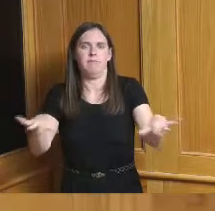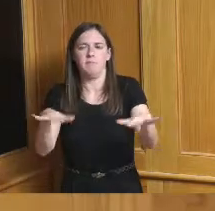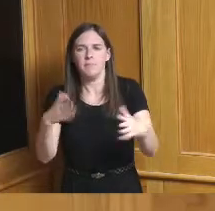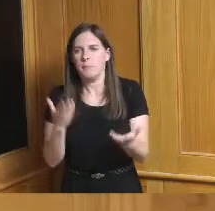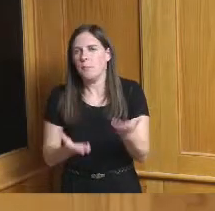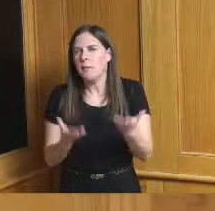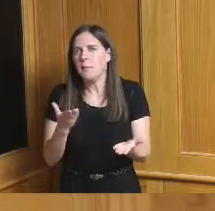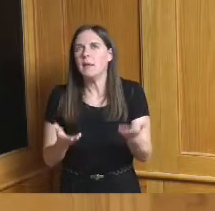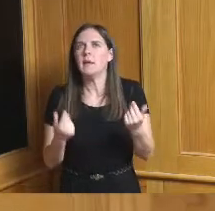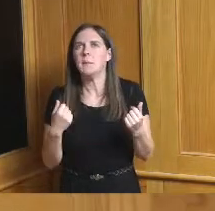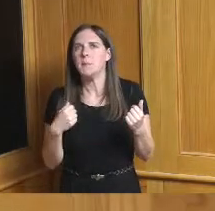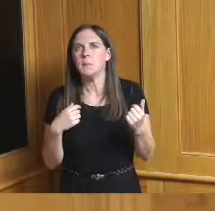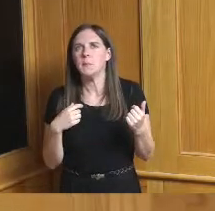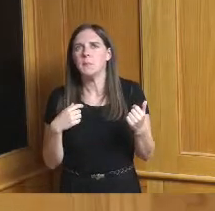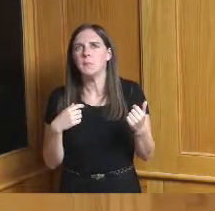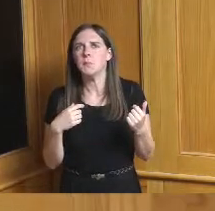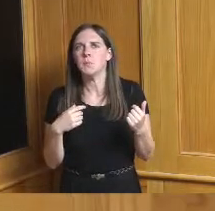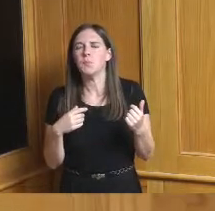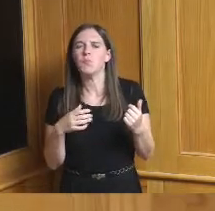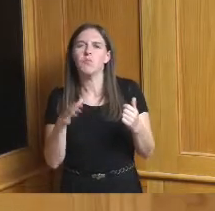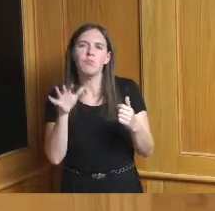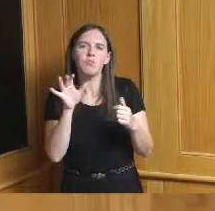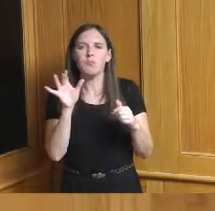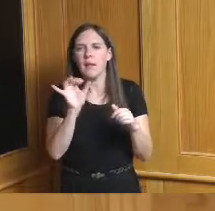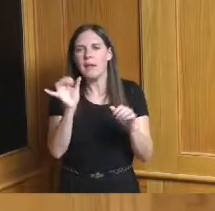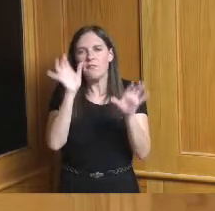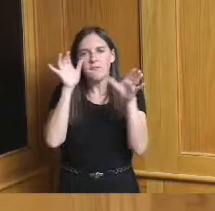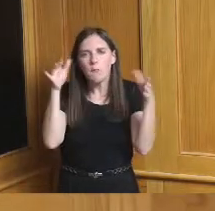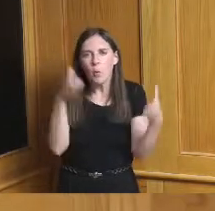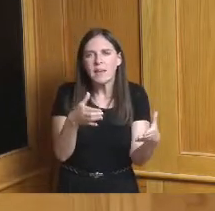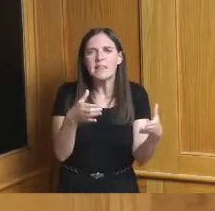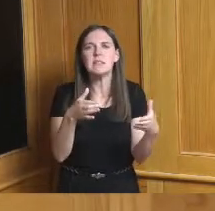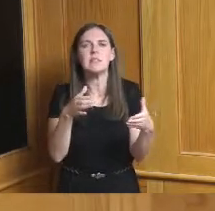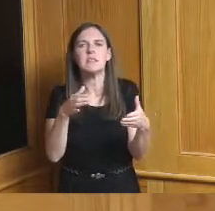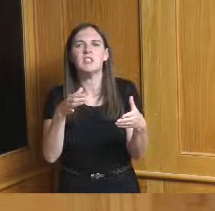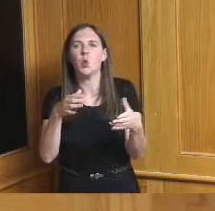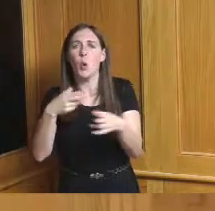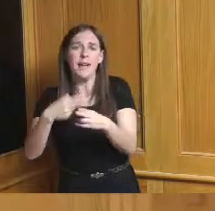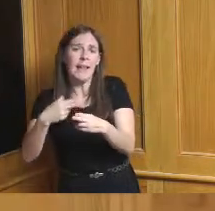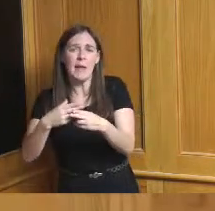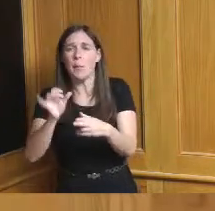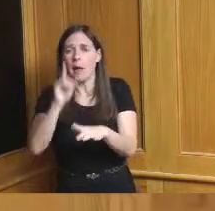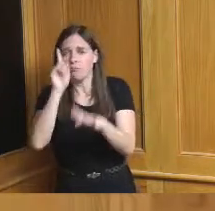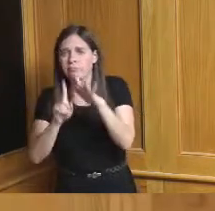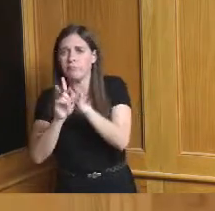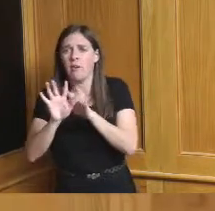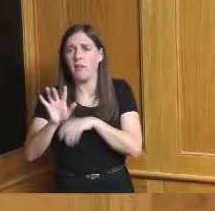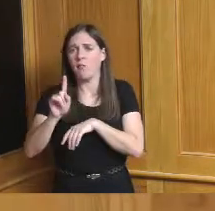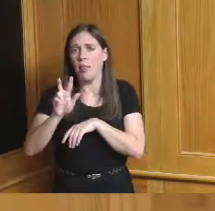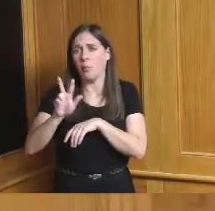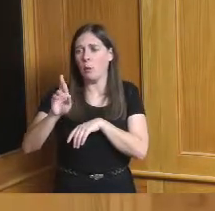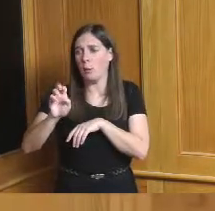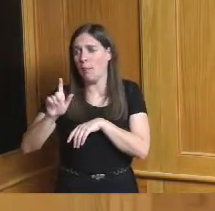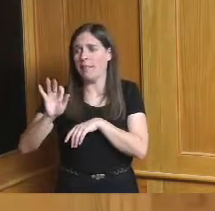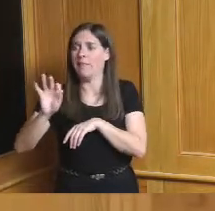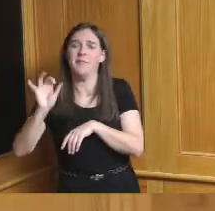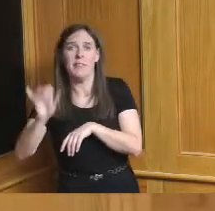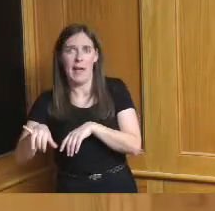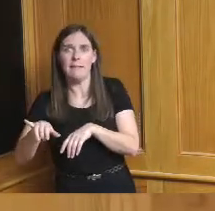a a focus or a name as we come up with like 513 relief a name a portal and then a measurement